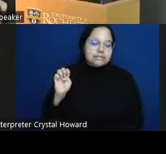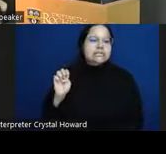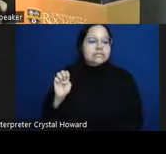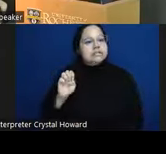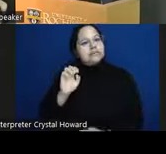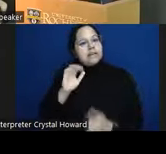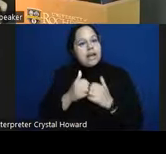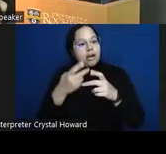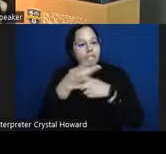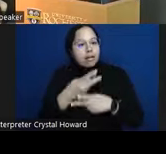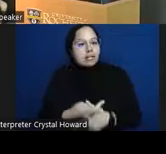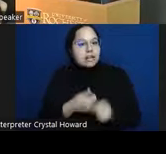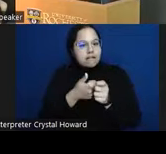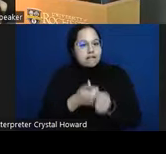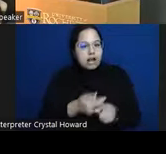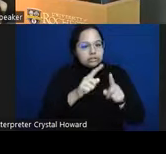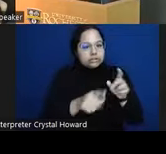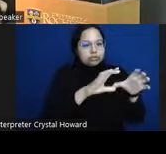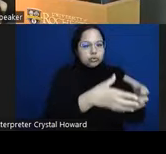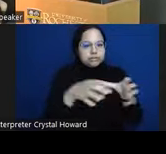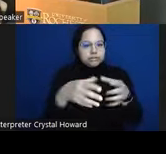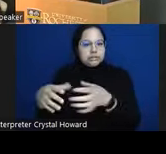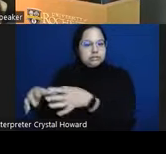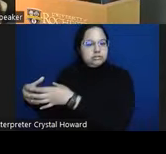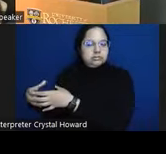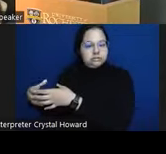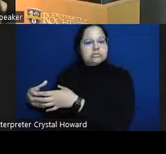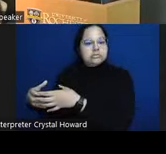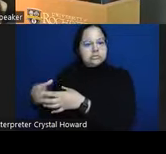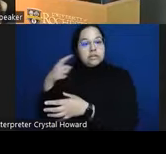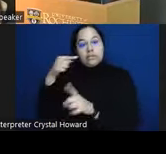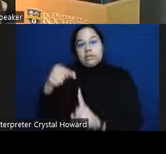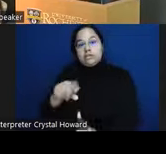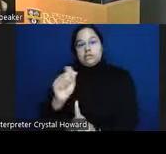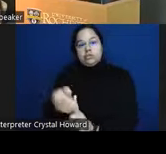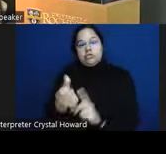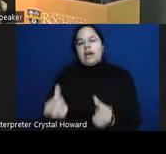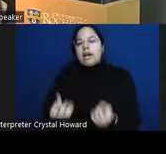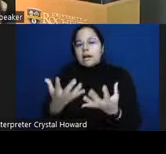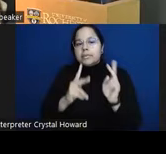different groups of people in this case how many people were true positives truly at risk divided